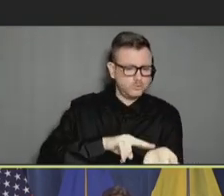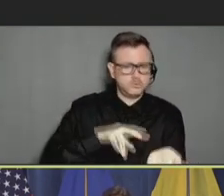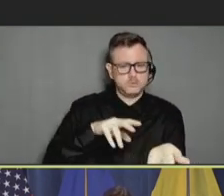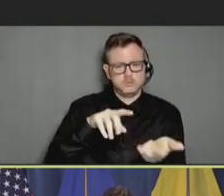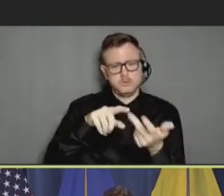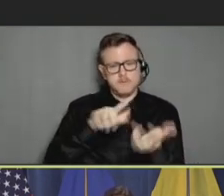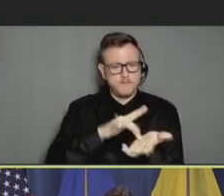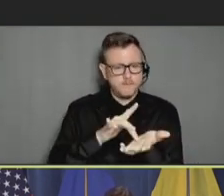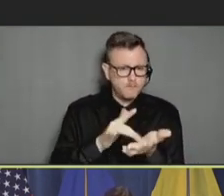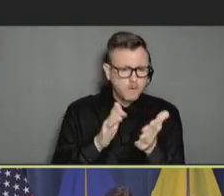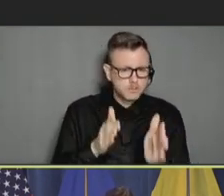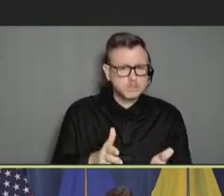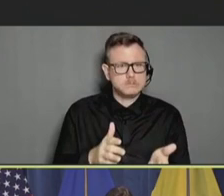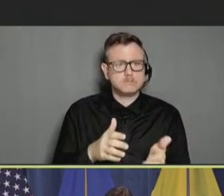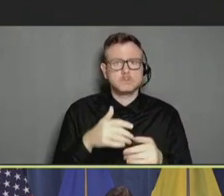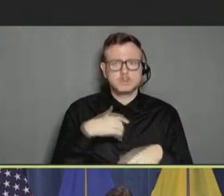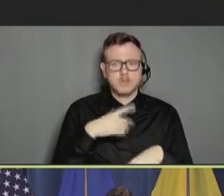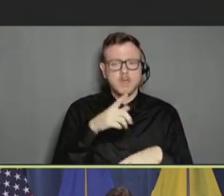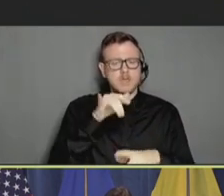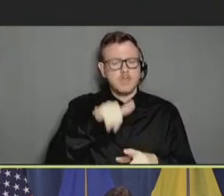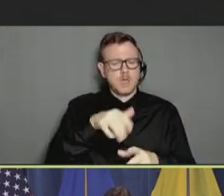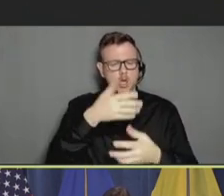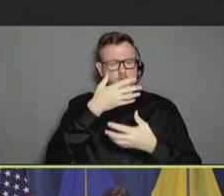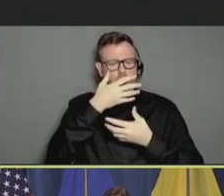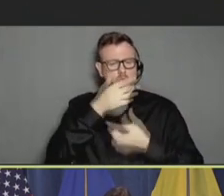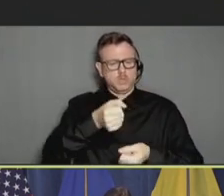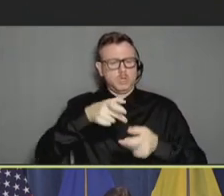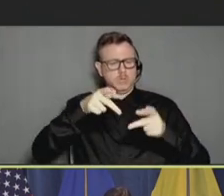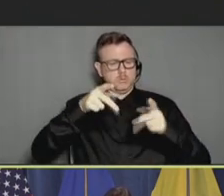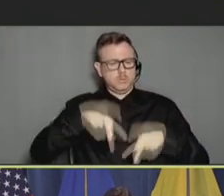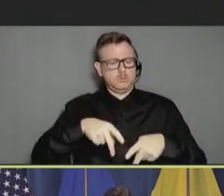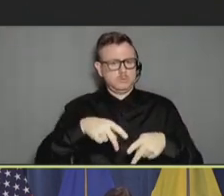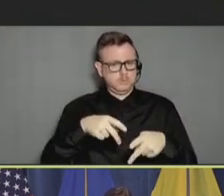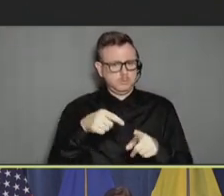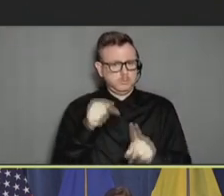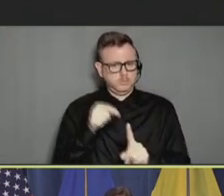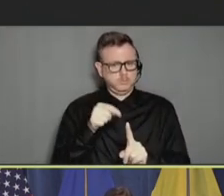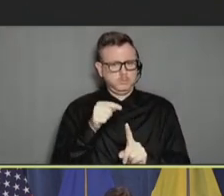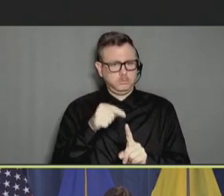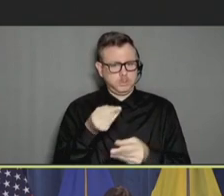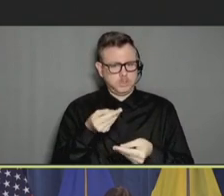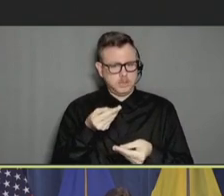but that trusted messenger piece is something that stays with me and something that I hold